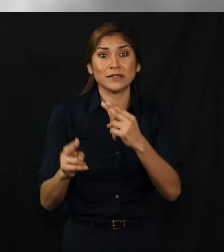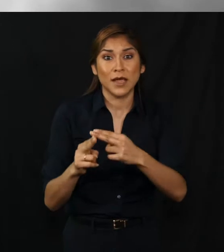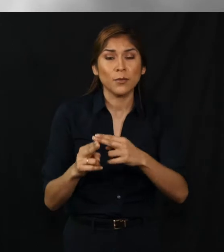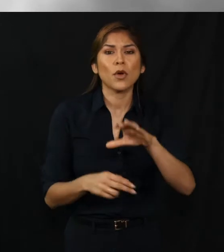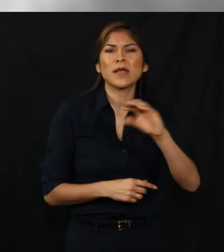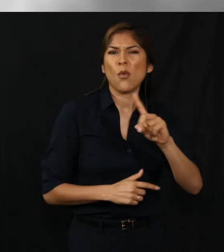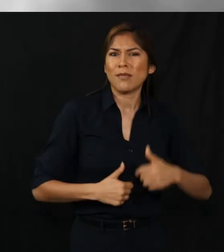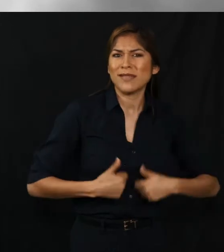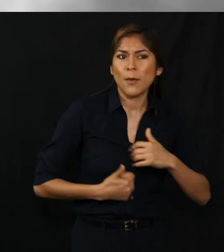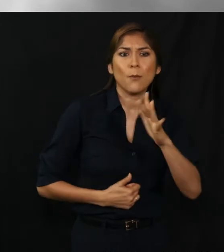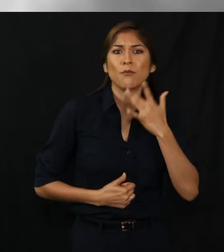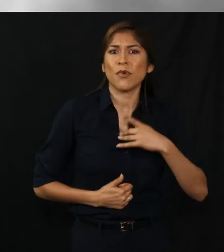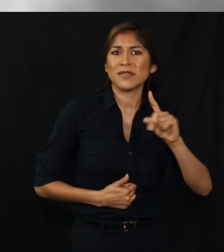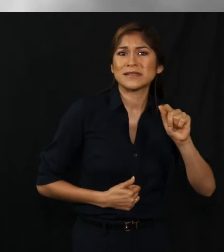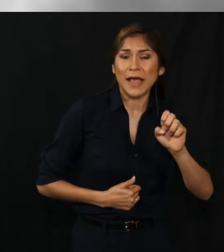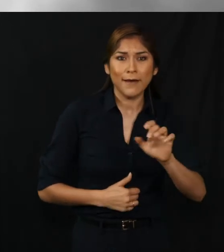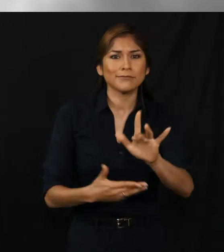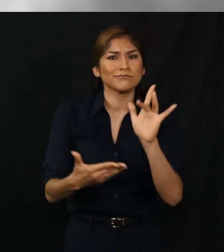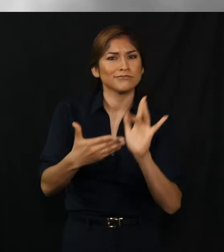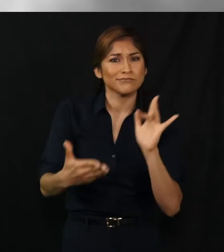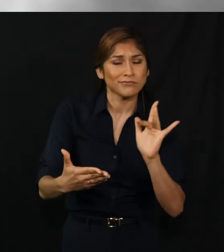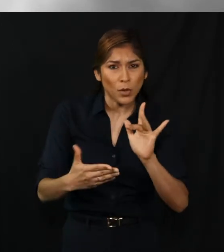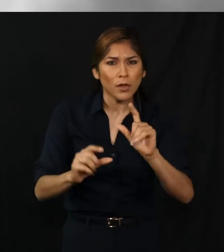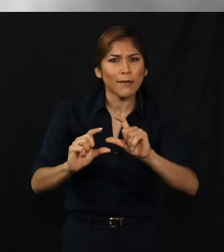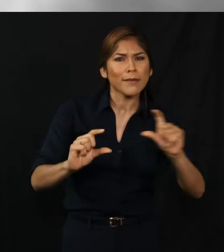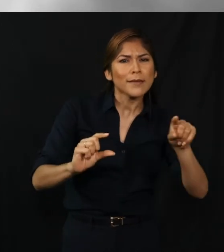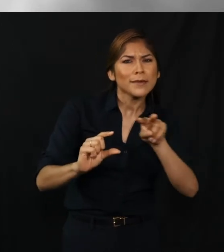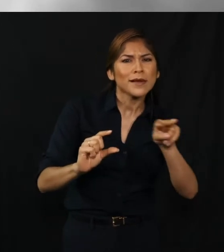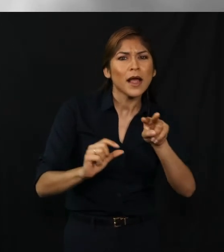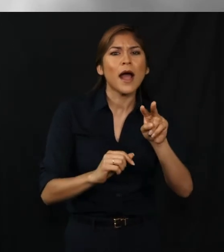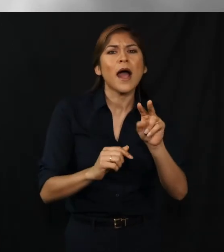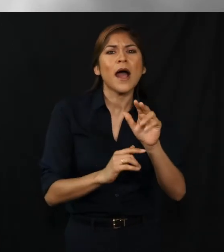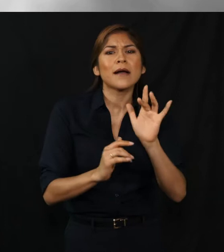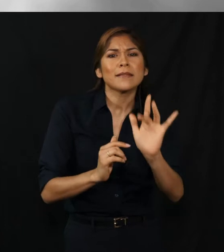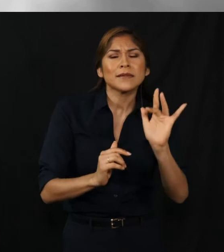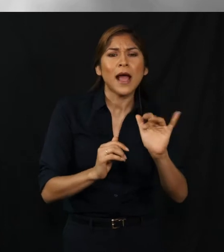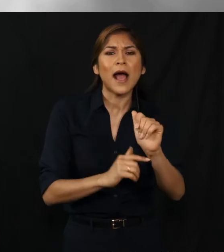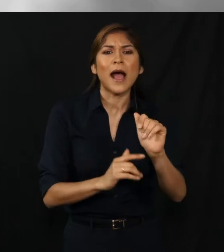Then find the link that says Click Here for absentee ballot application